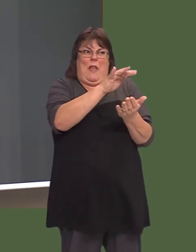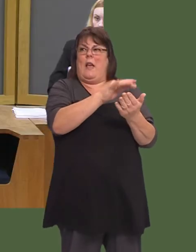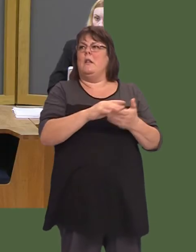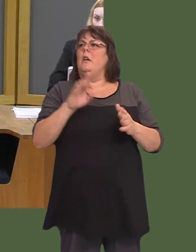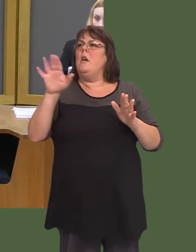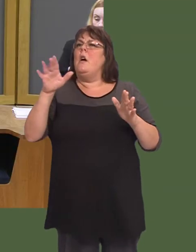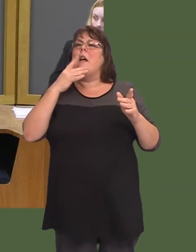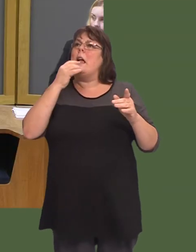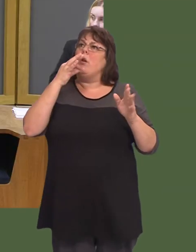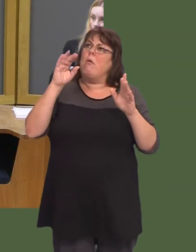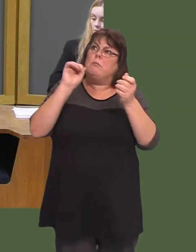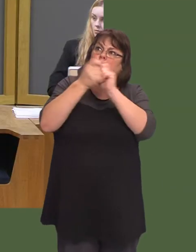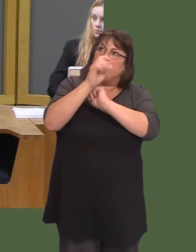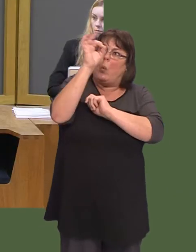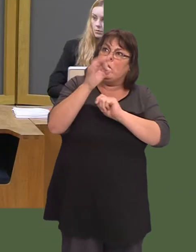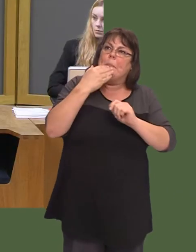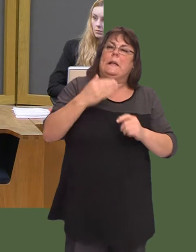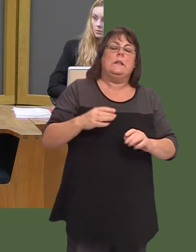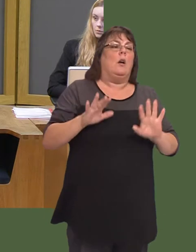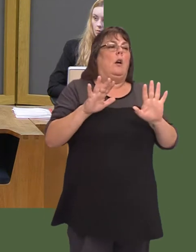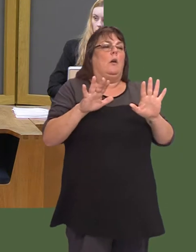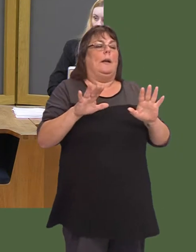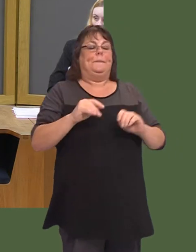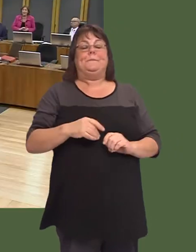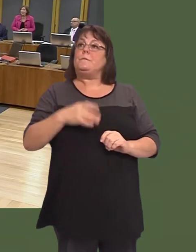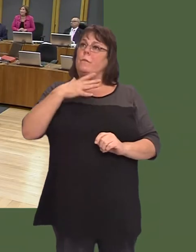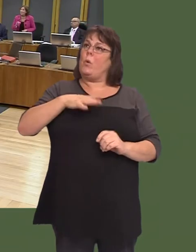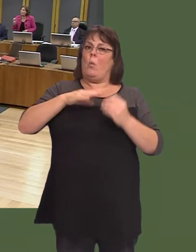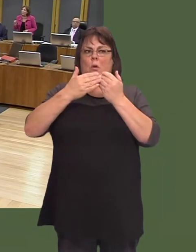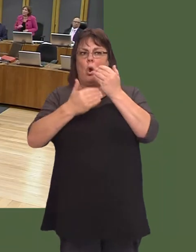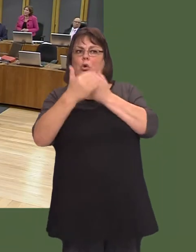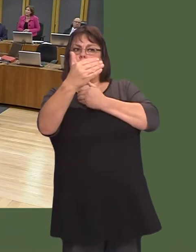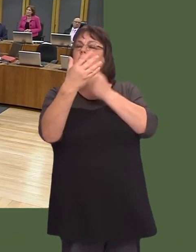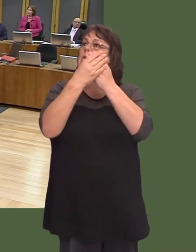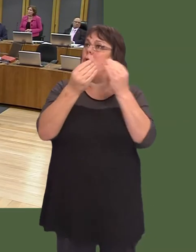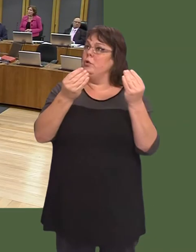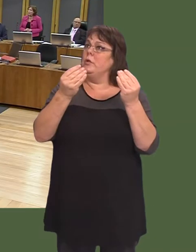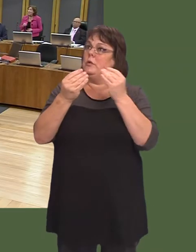We cannot keep taking locum staffó Y Llywydd / The Llywydd: Can you bring this to a question? Janet Finch-Saunders: Yes, okay, thank you. We want a long-term solution.